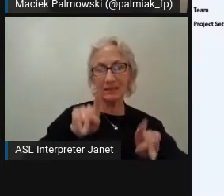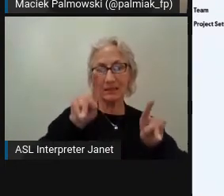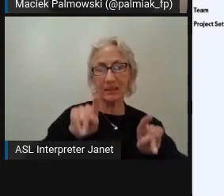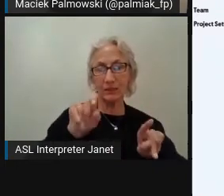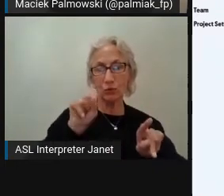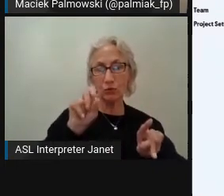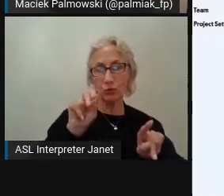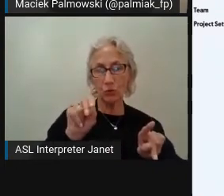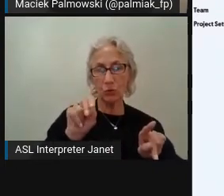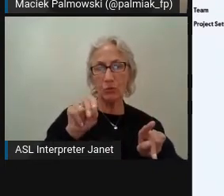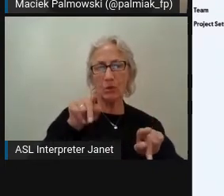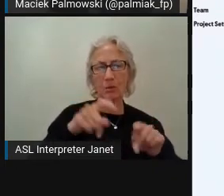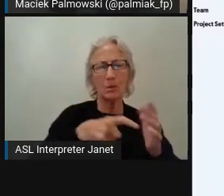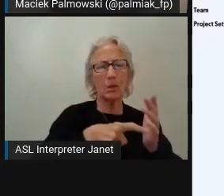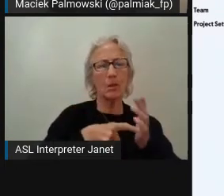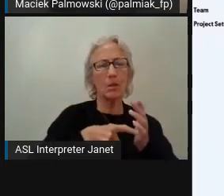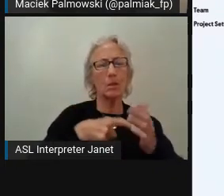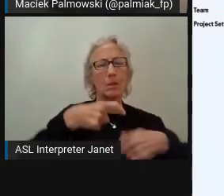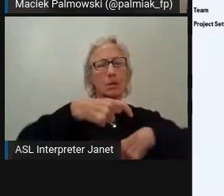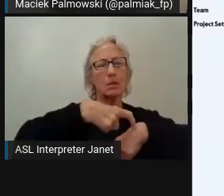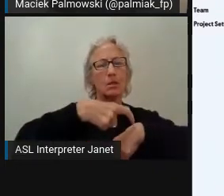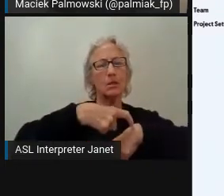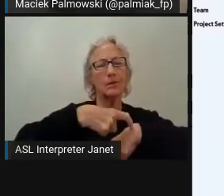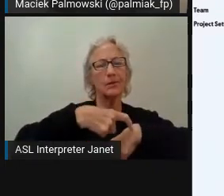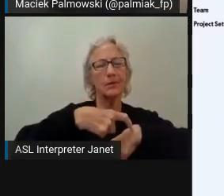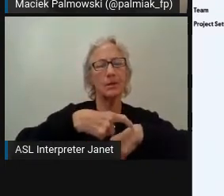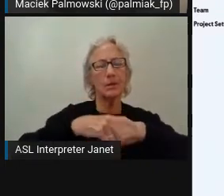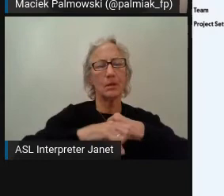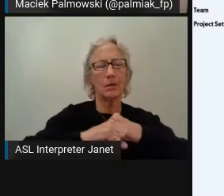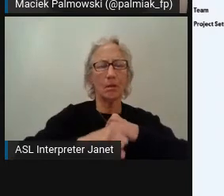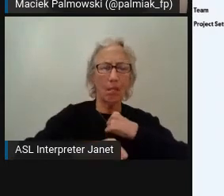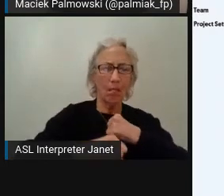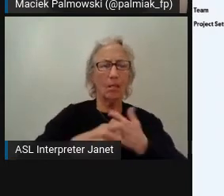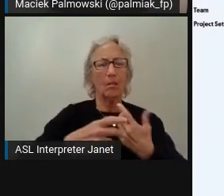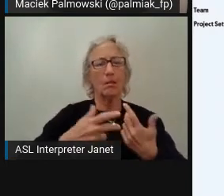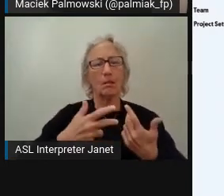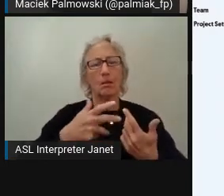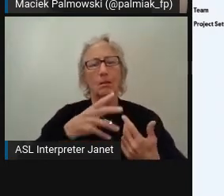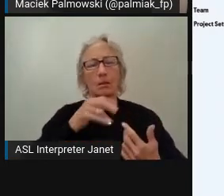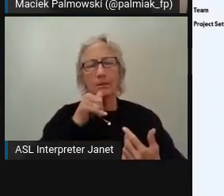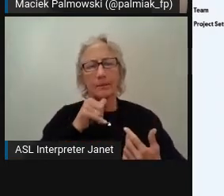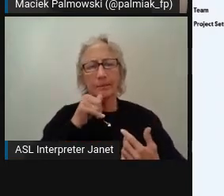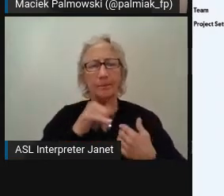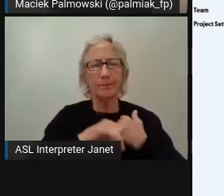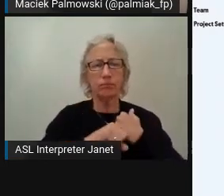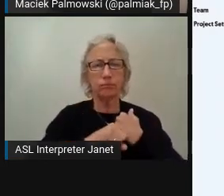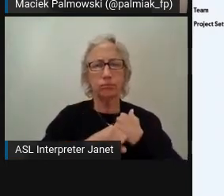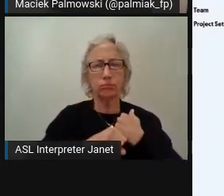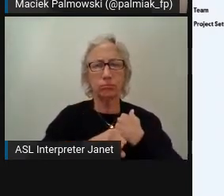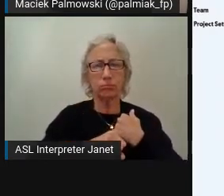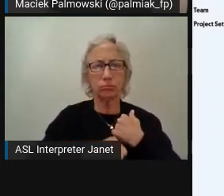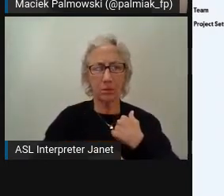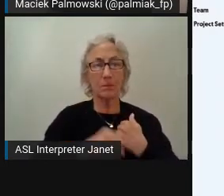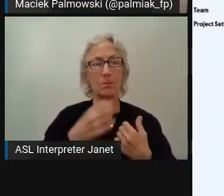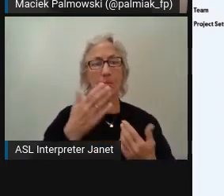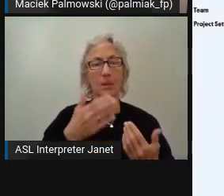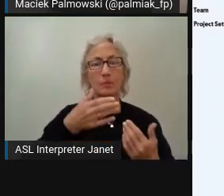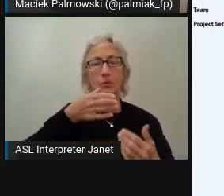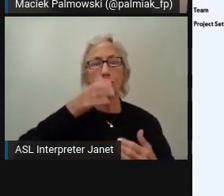This takes a bit longer. As you see, we already could be drinking coffee while waiting